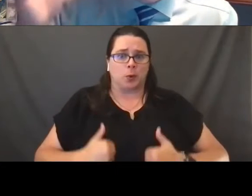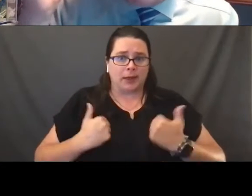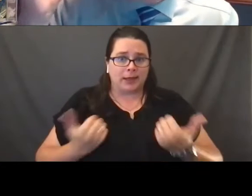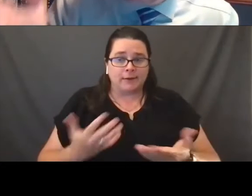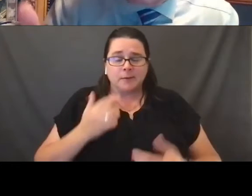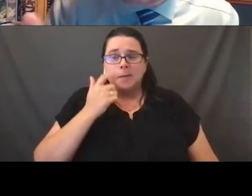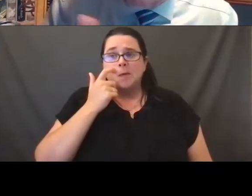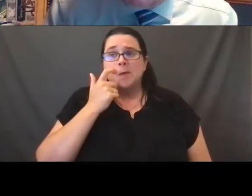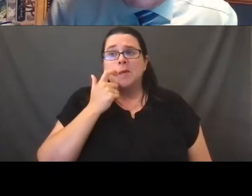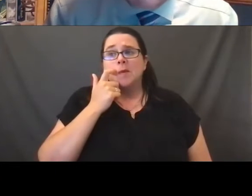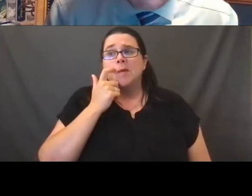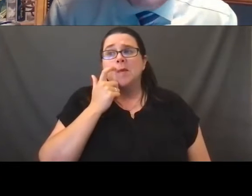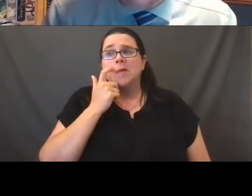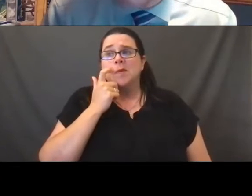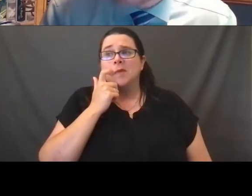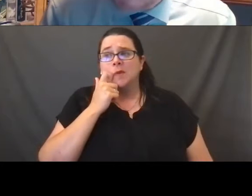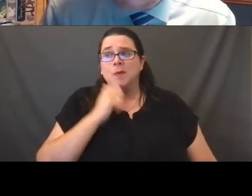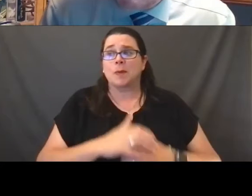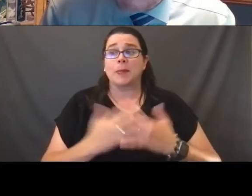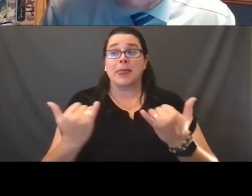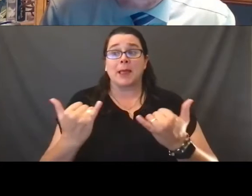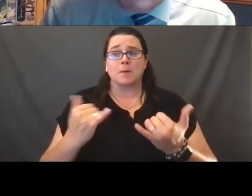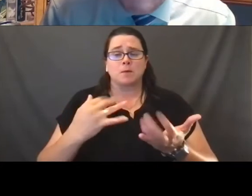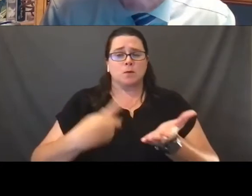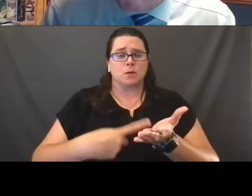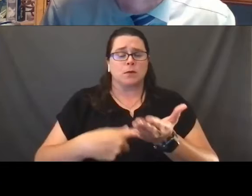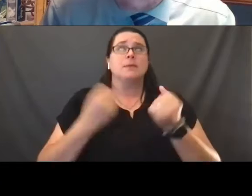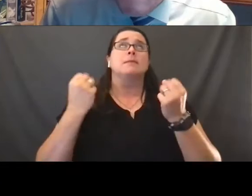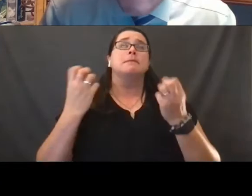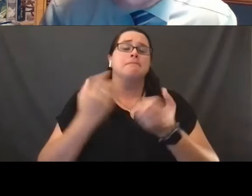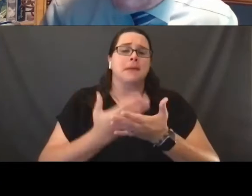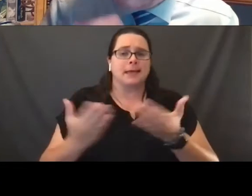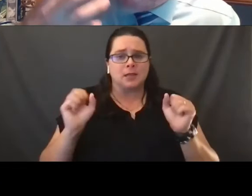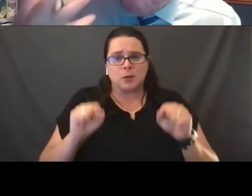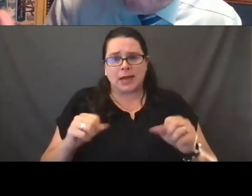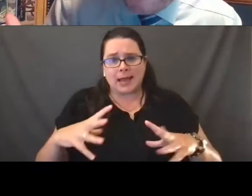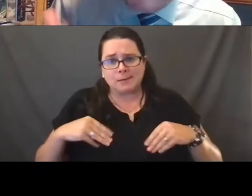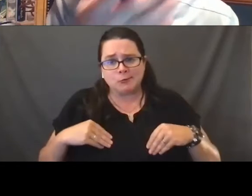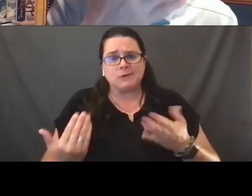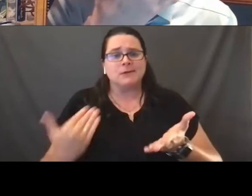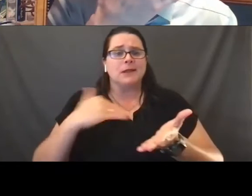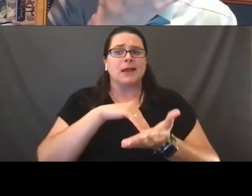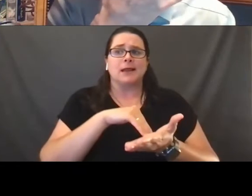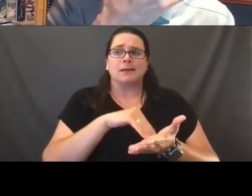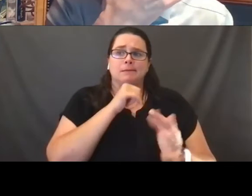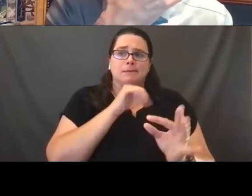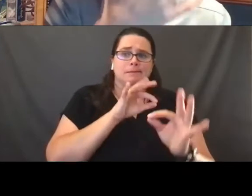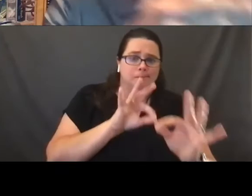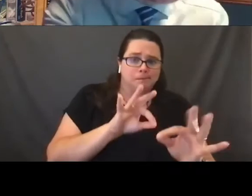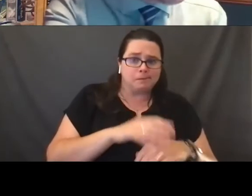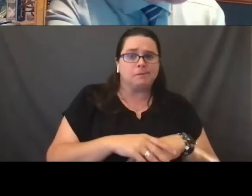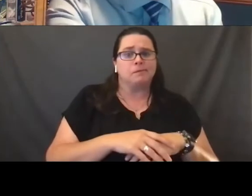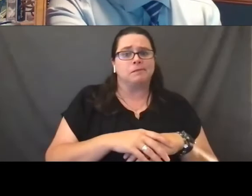And let's talk very generally, again, lots and lots of things we can embrace, again, imperfectly administered here in Wisconsin